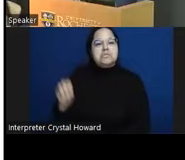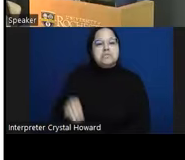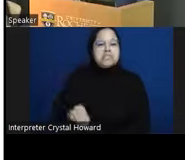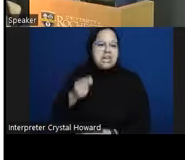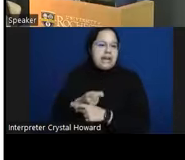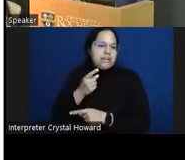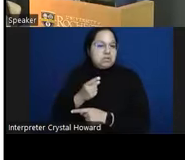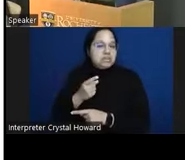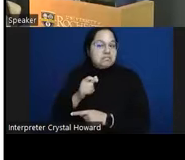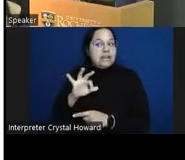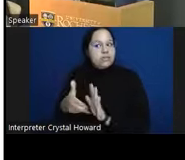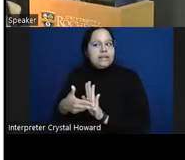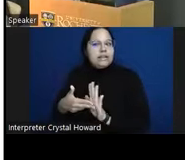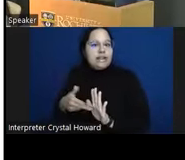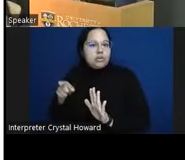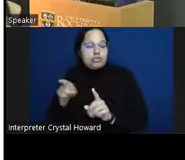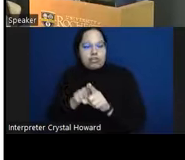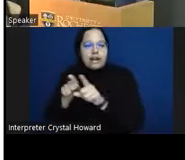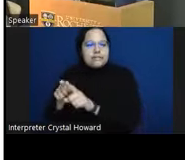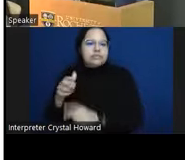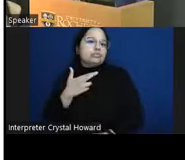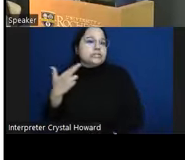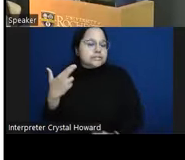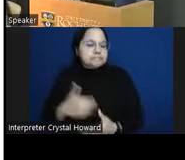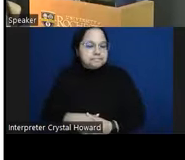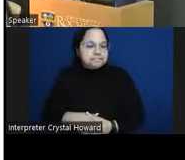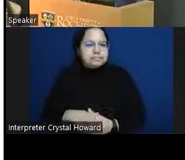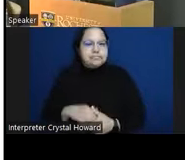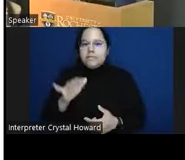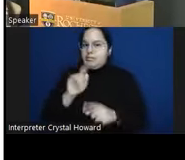couple changes like let's imagine she's from like the west coast and the suicide rate is Maybe half